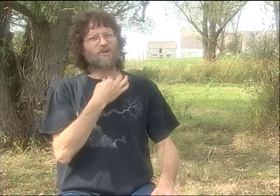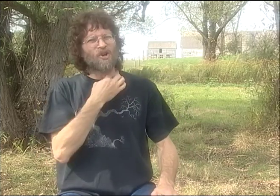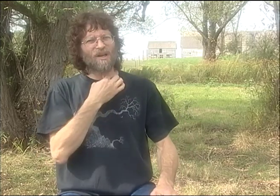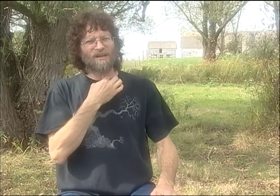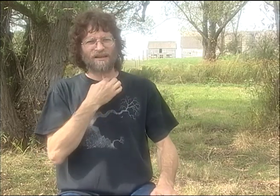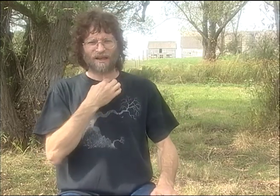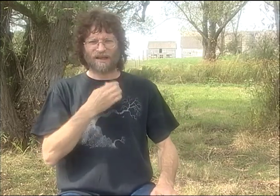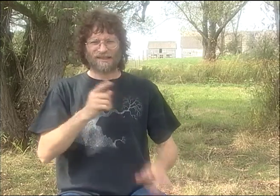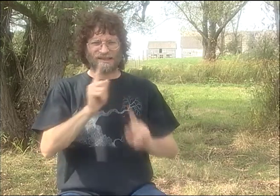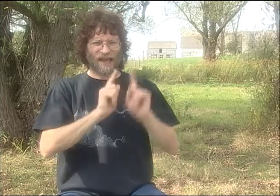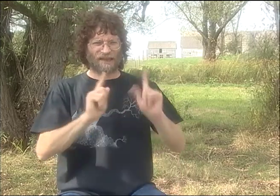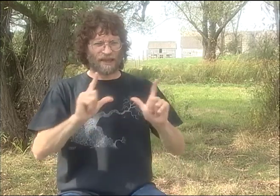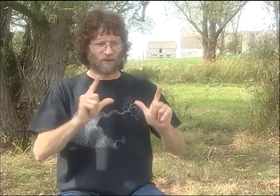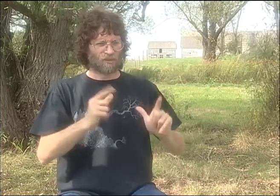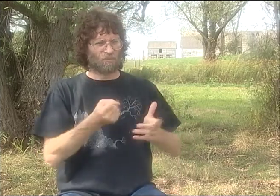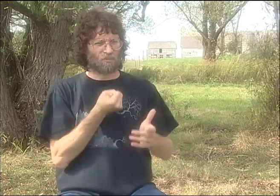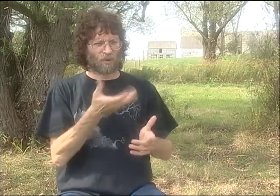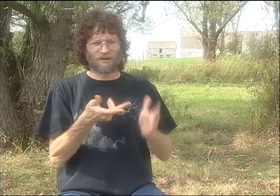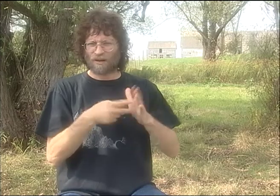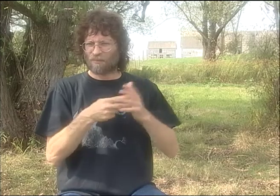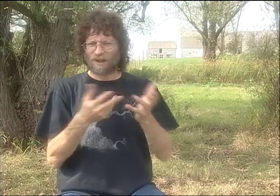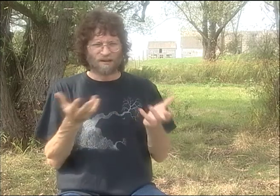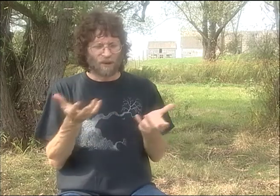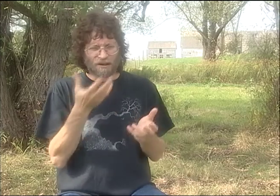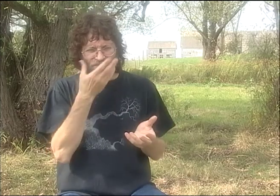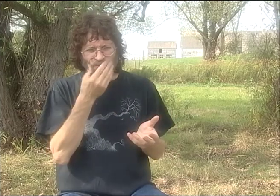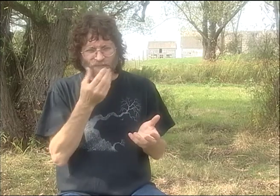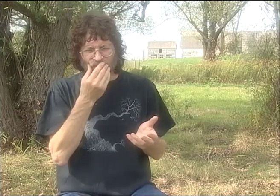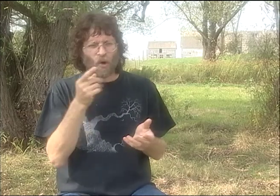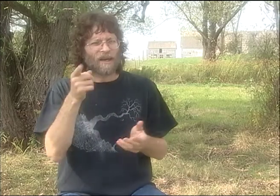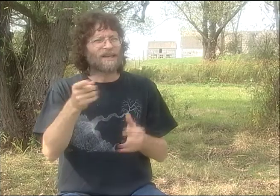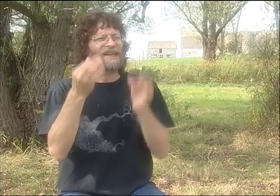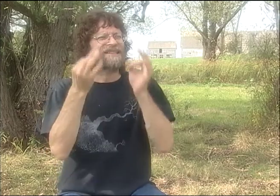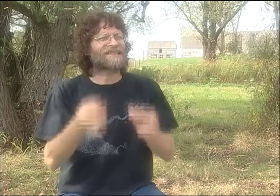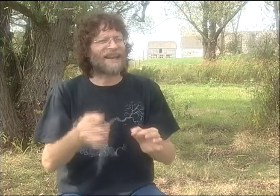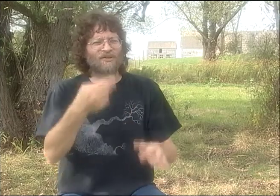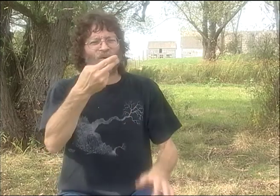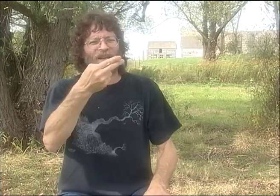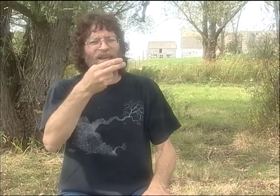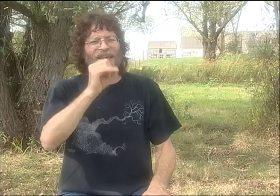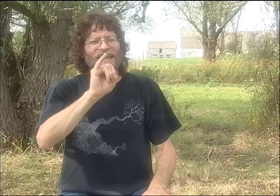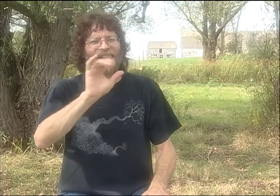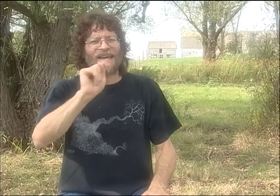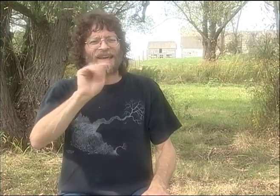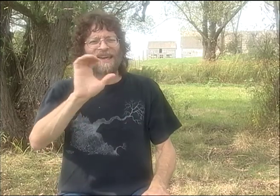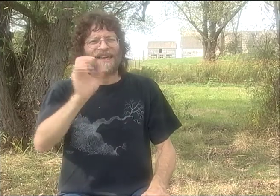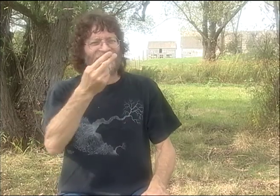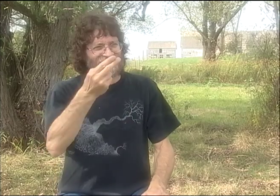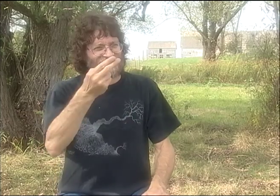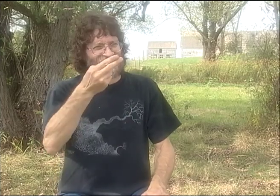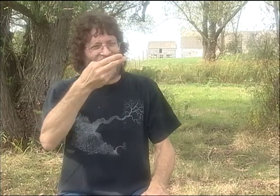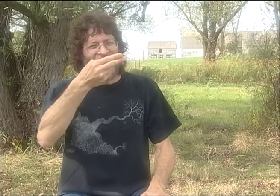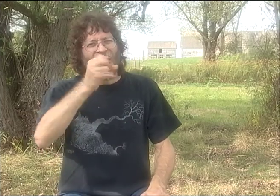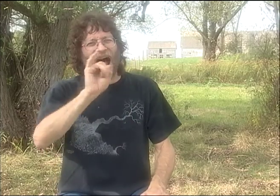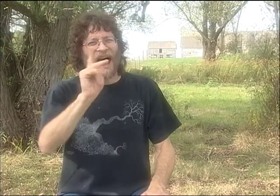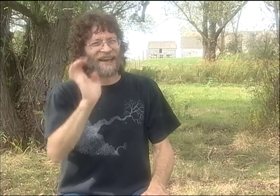HE THOUGHT, "HMM. ASL's A PICTURE LANGUAGE. I WONDER WHAT SIGN LANGUAGE POETRY EVEN MEANS."